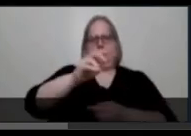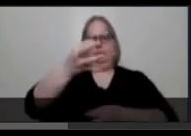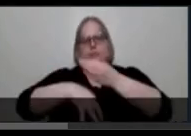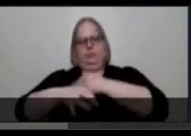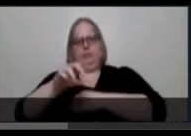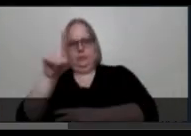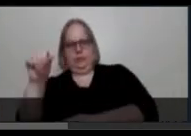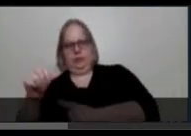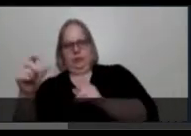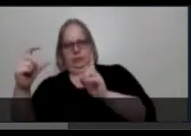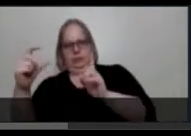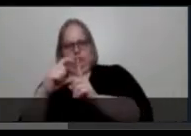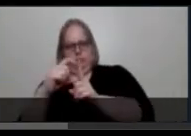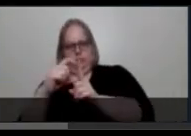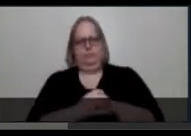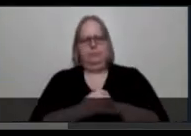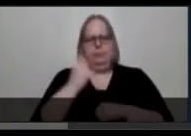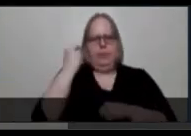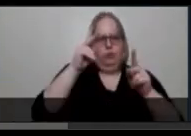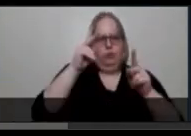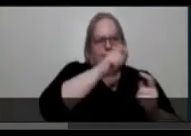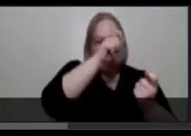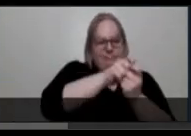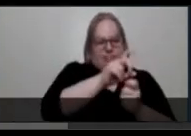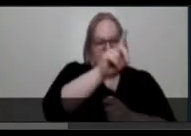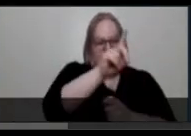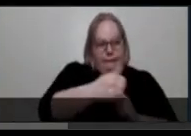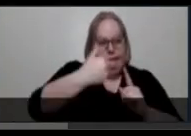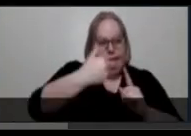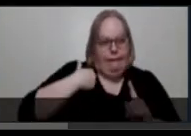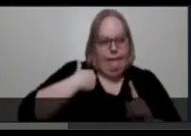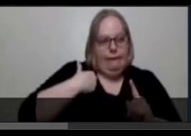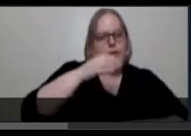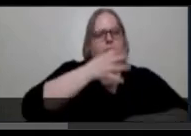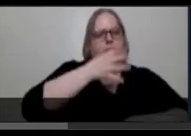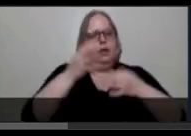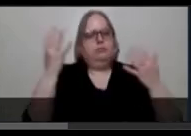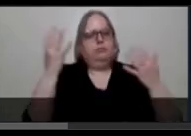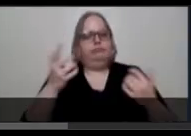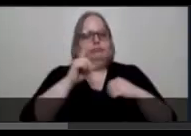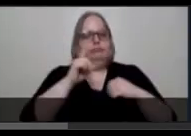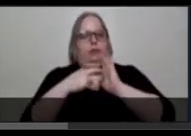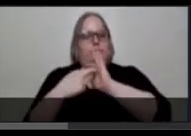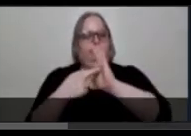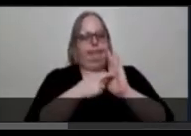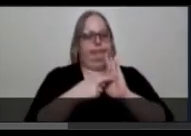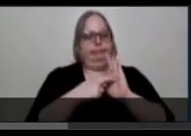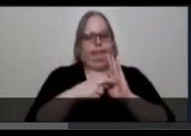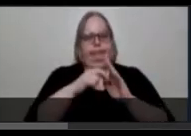or having a certain disability. Representation is scarce and often teeters easily into dehumanizing